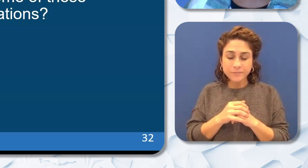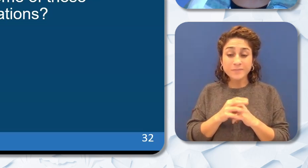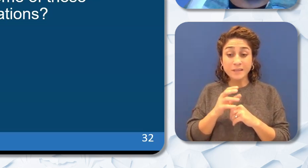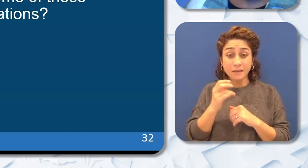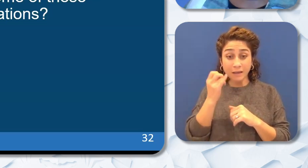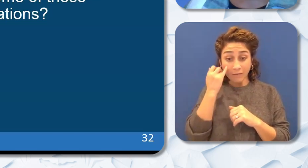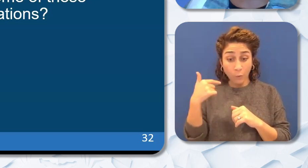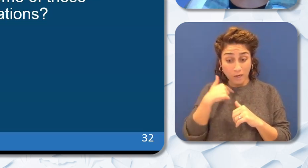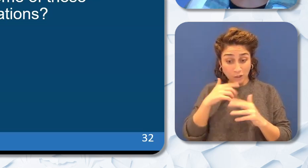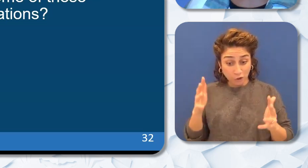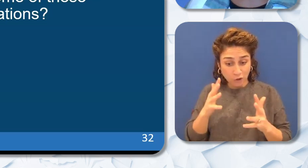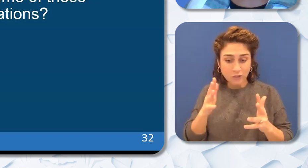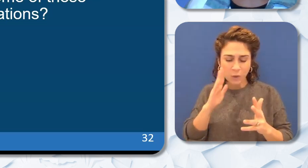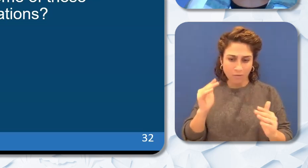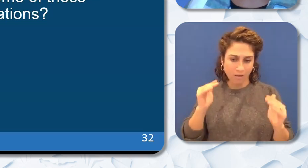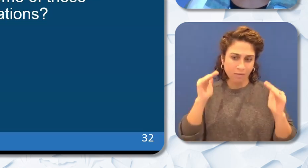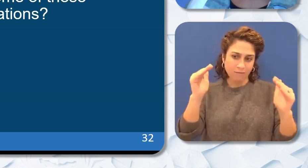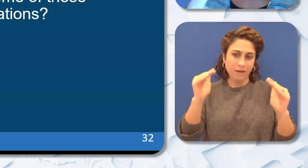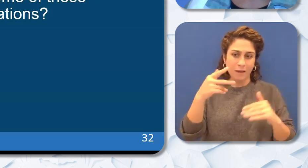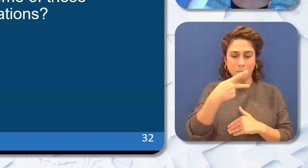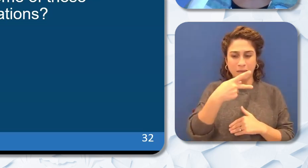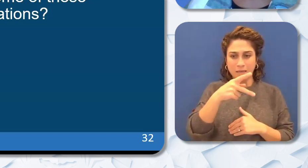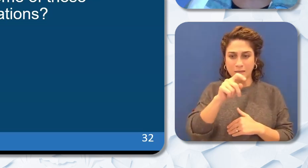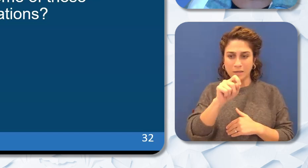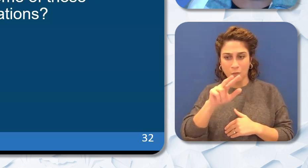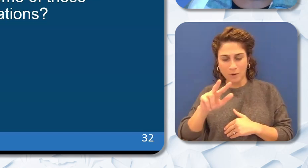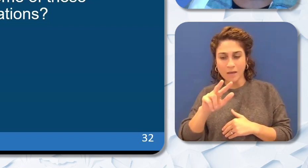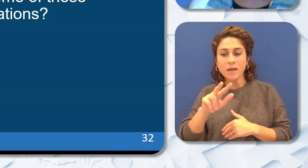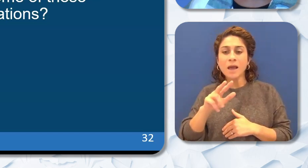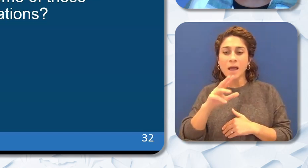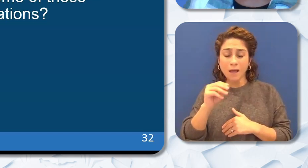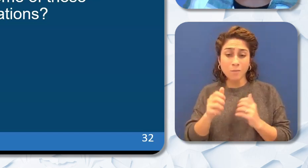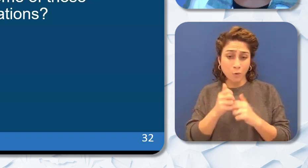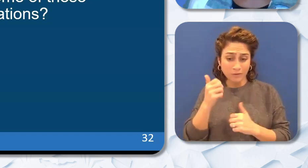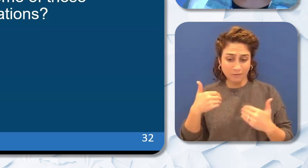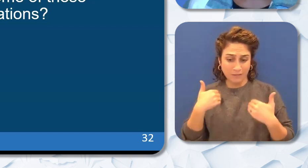profession mostly educators of color who serve our youngest learners or preschool teachers that